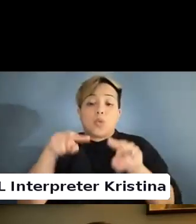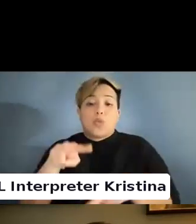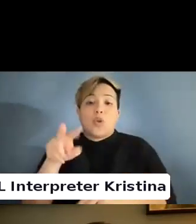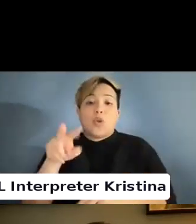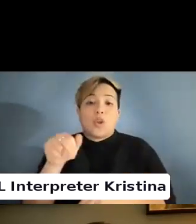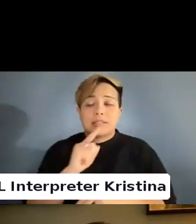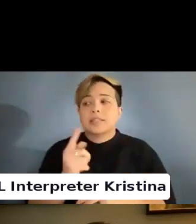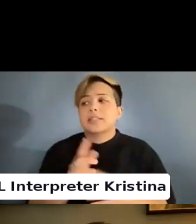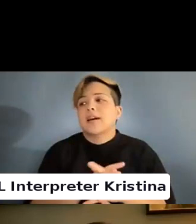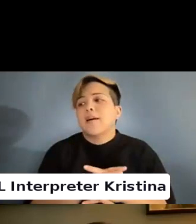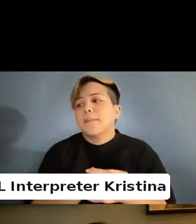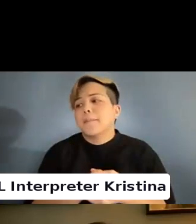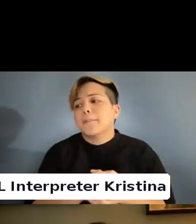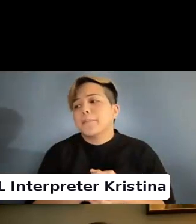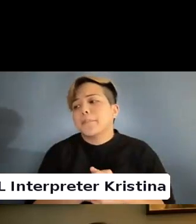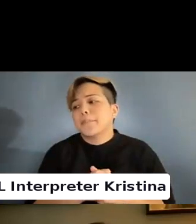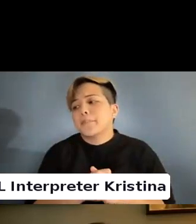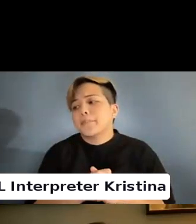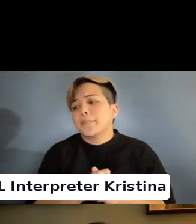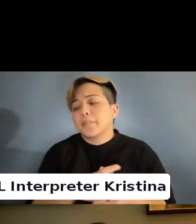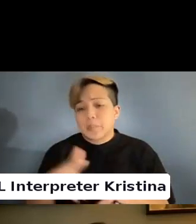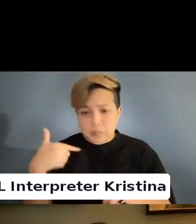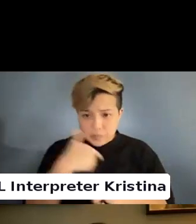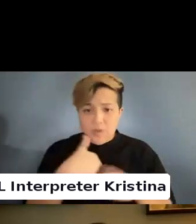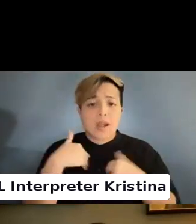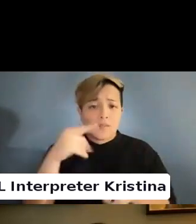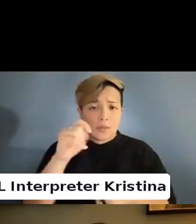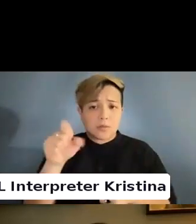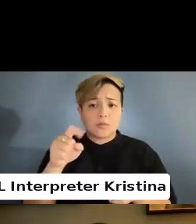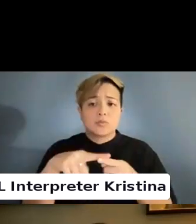You know we have the tool to get folks accommodations.